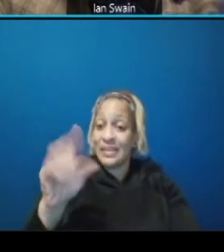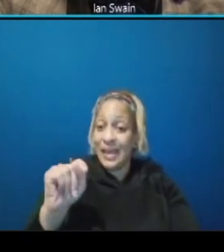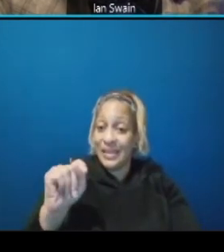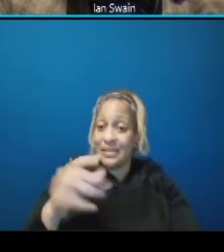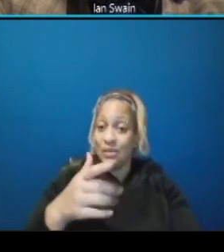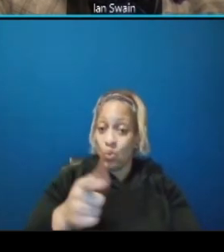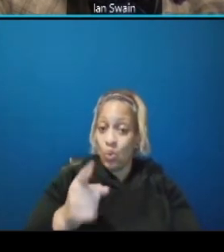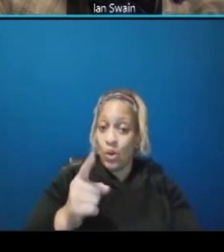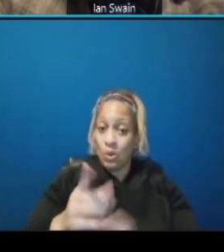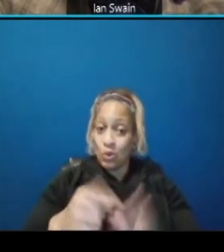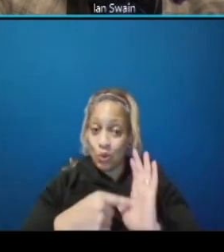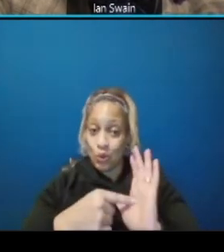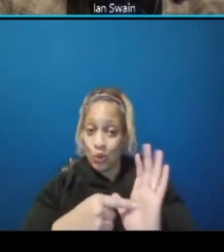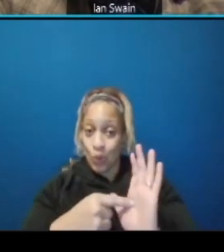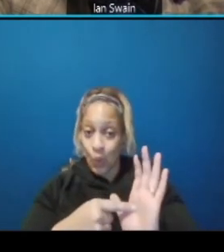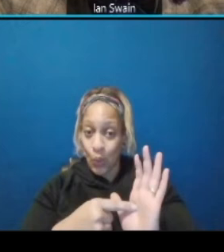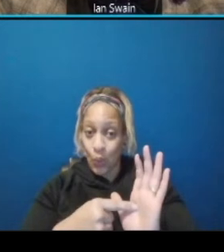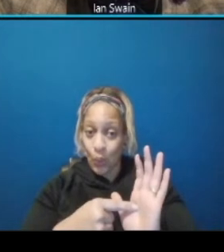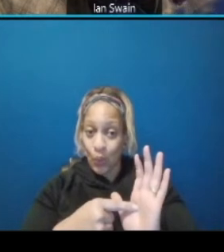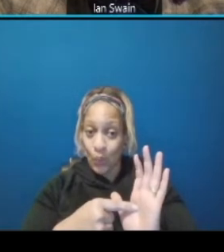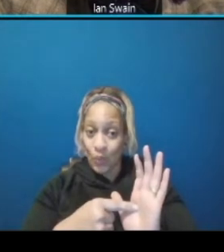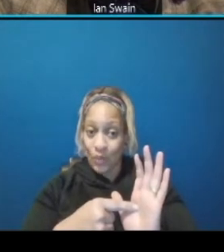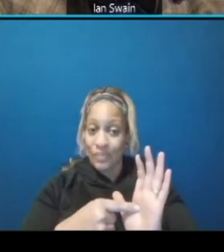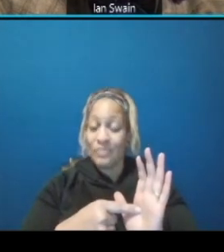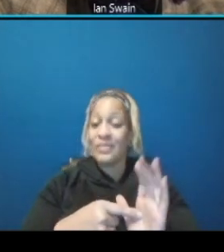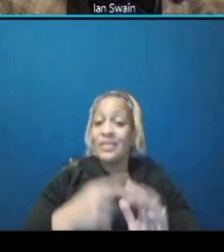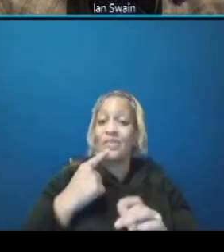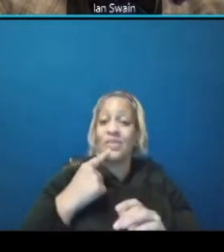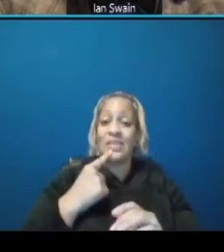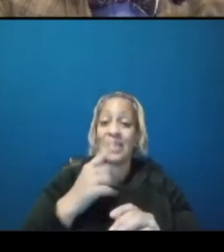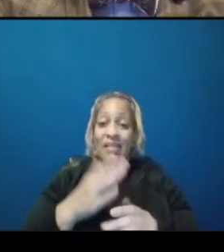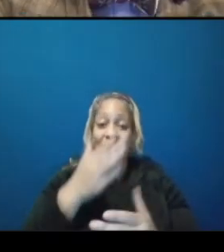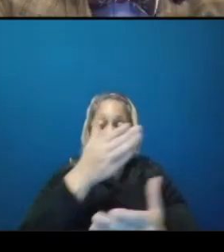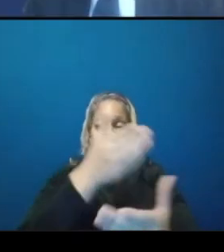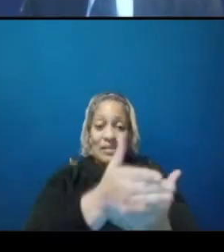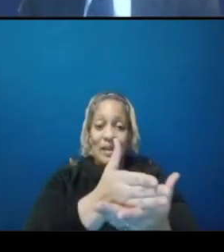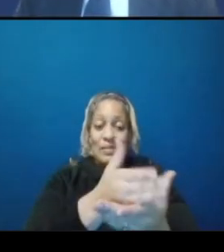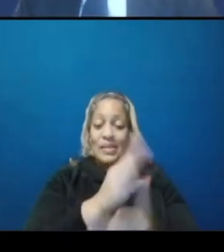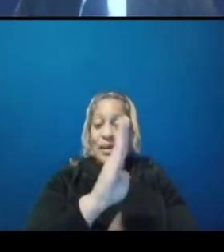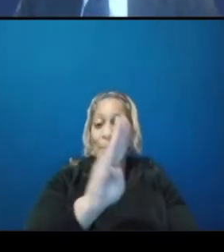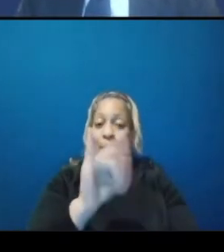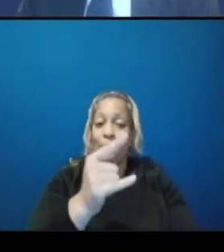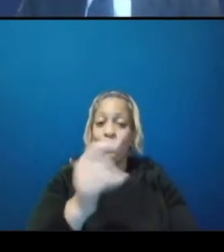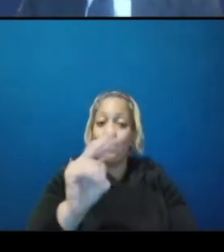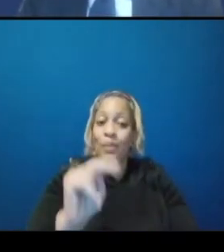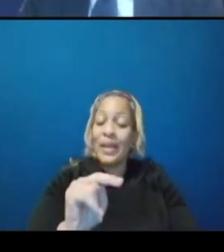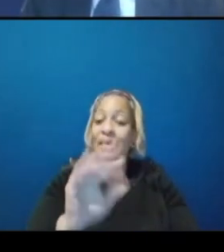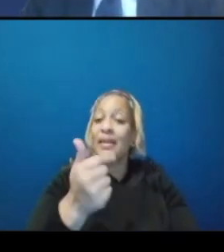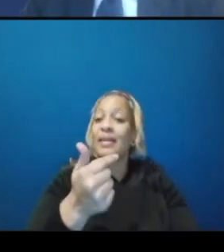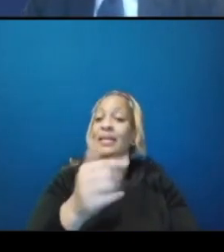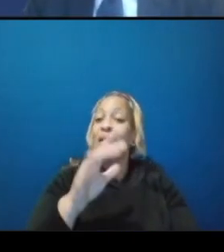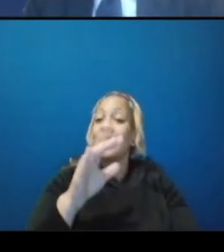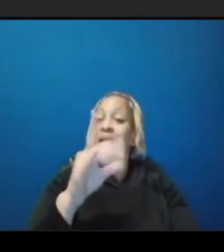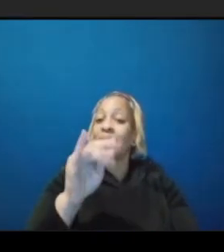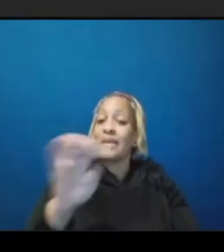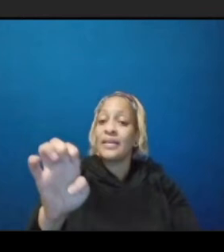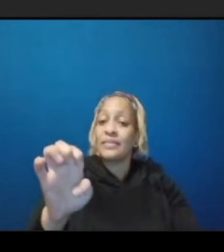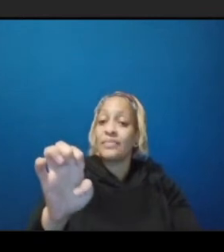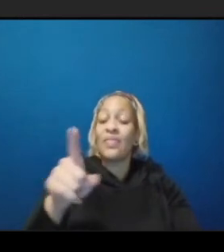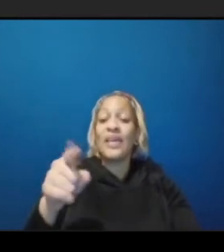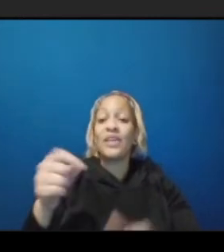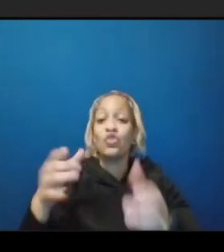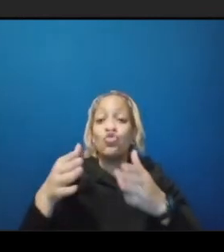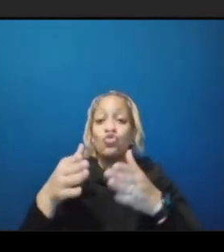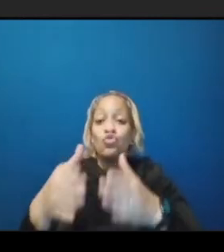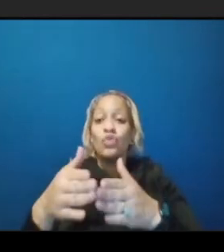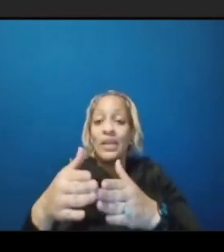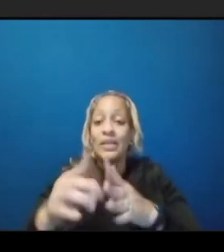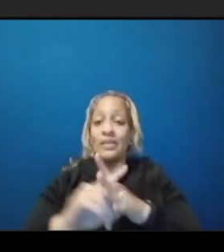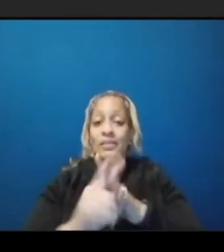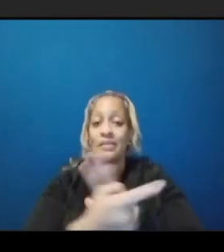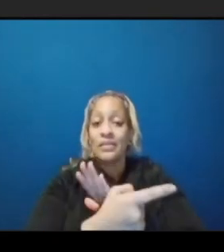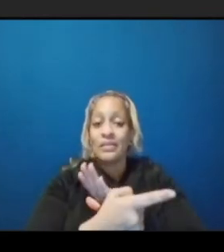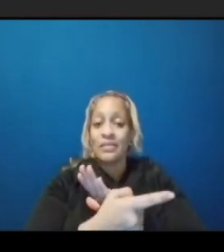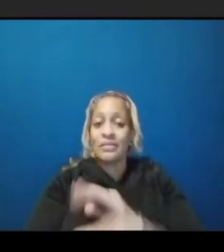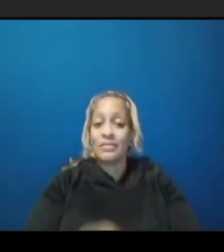stopped at blaine with the future look the the the streetscape is is pretty consistent um with